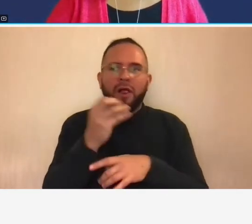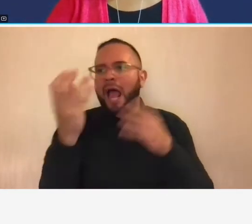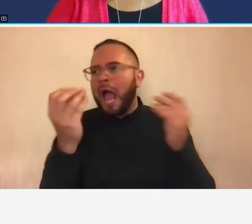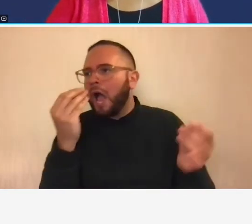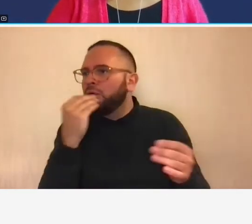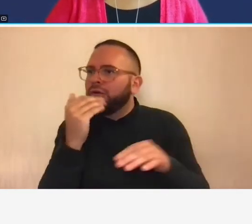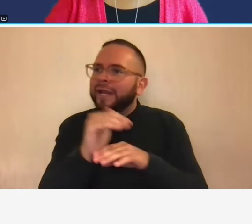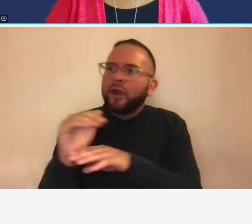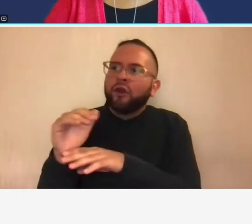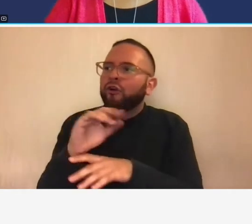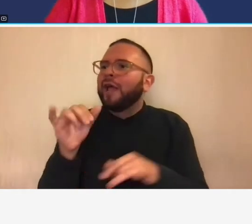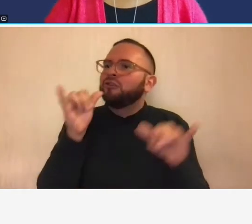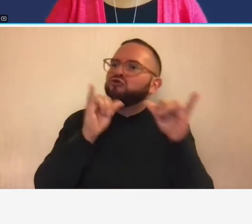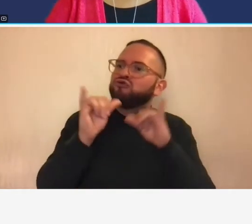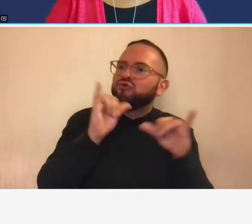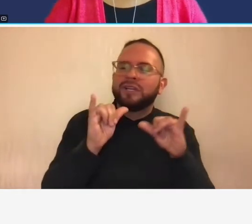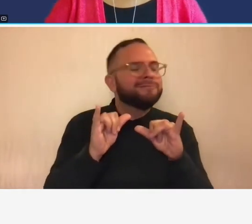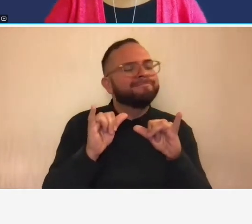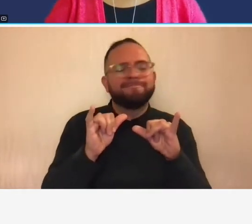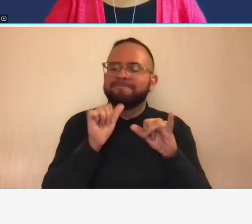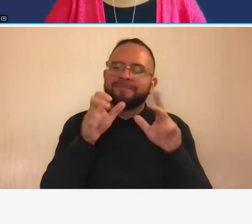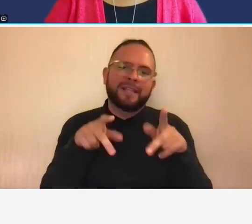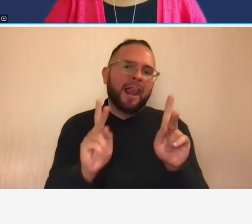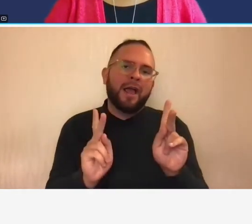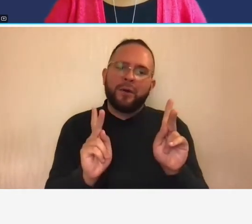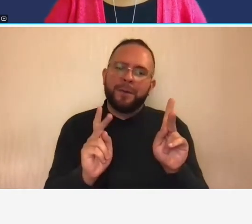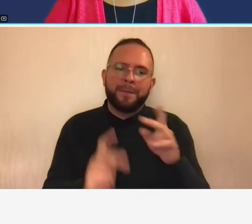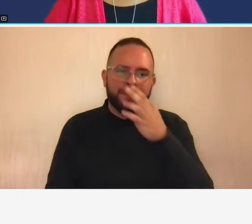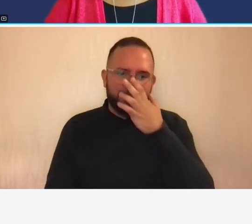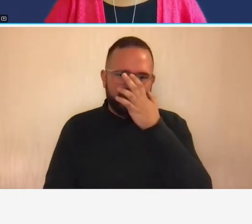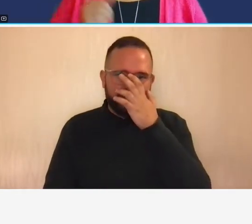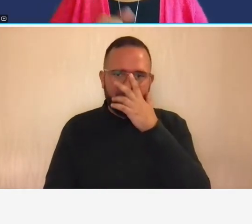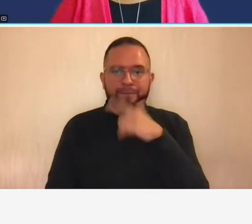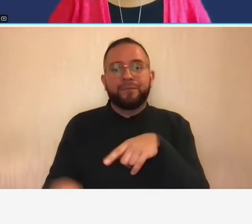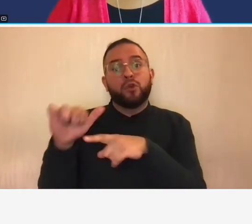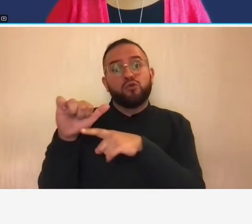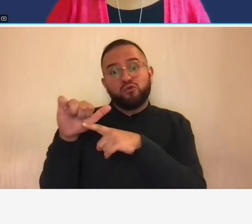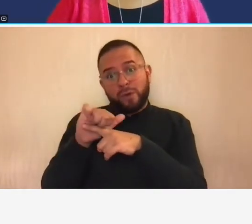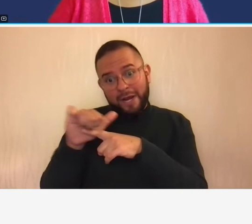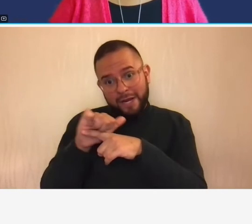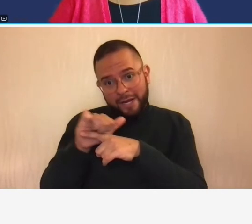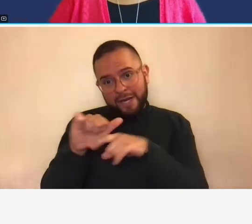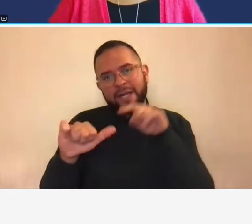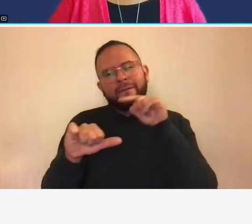drinks so that's unallowable um training is that's an allowable cost so i'm looking at the chat there